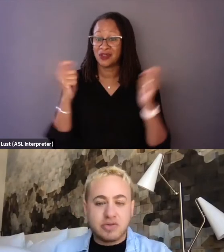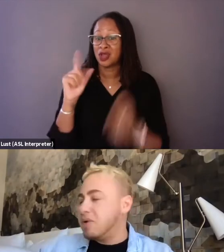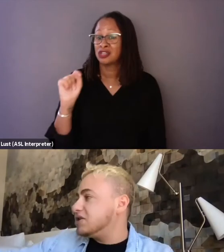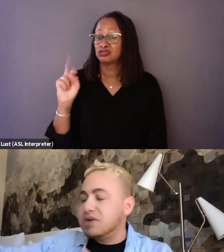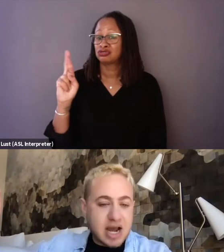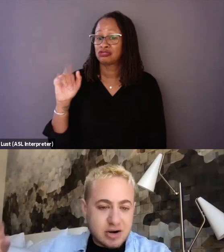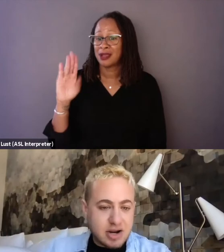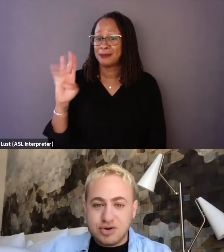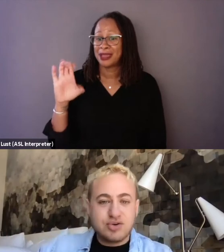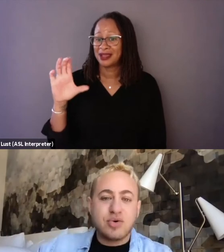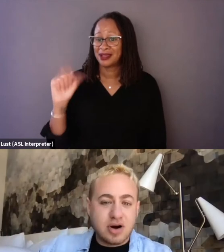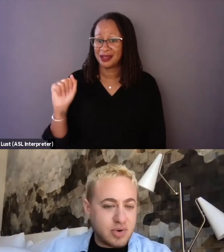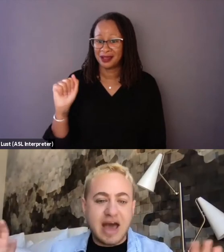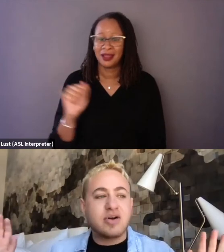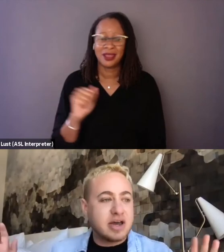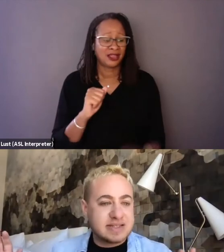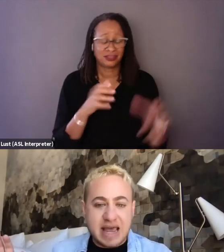They went to a diner in New York without us,